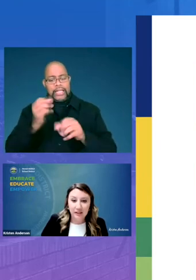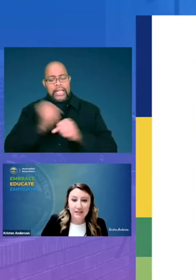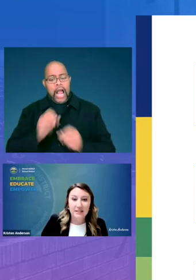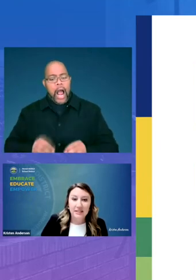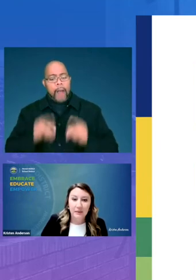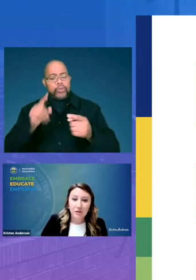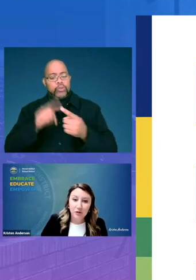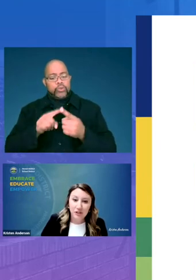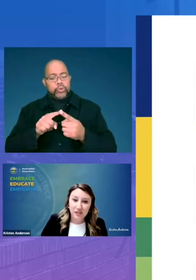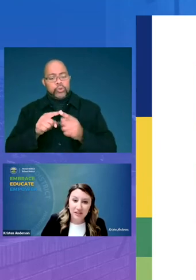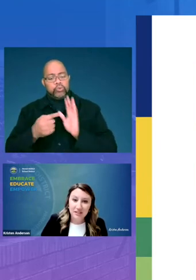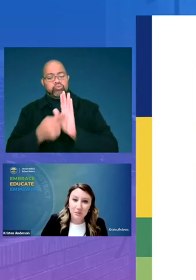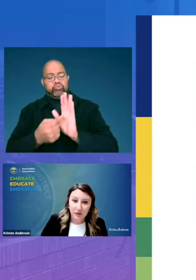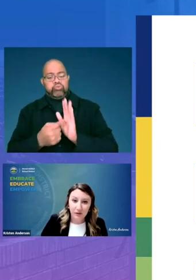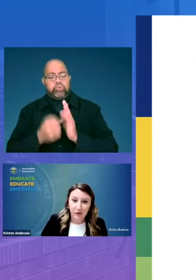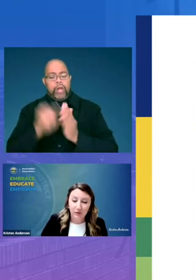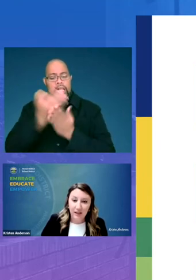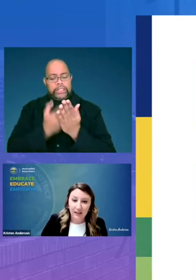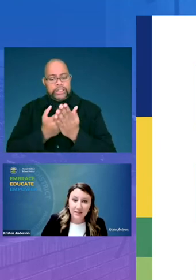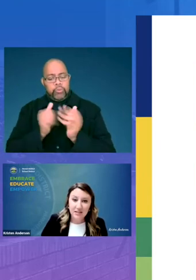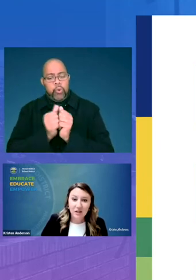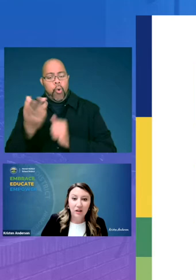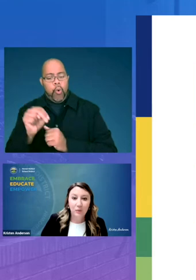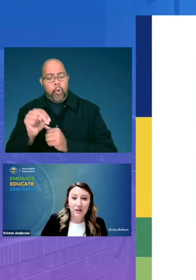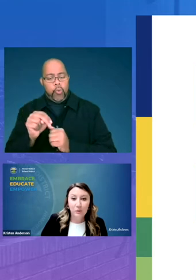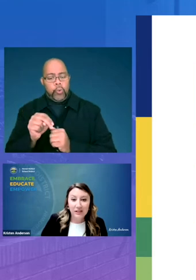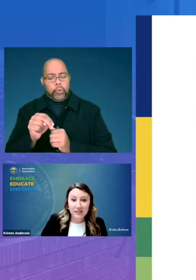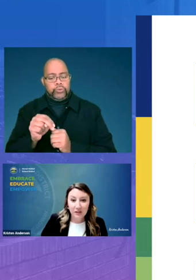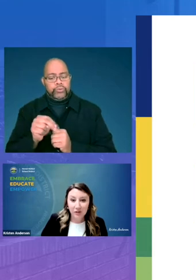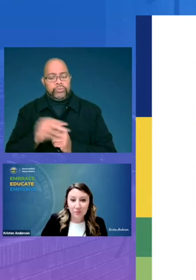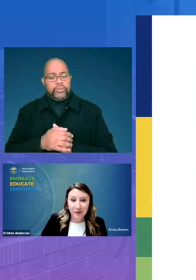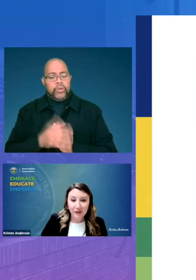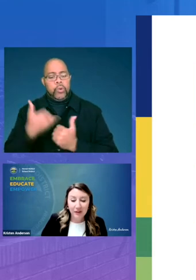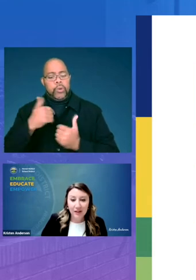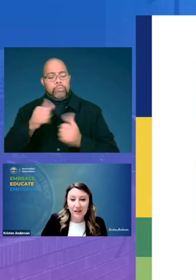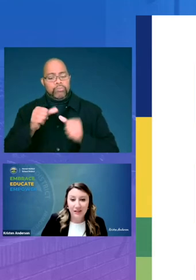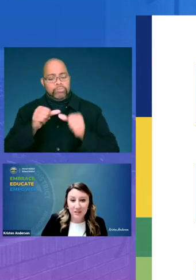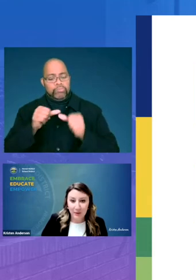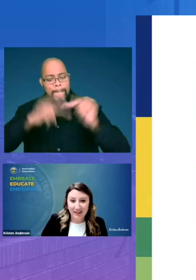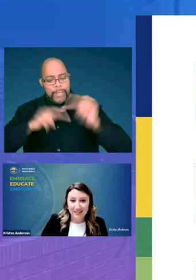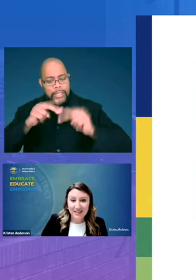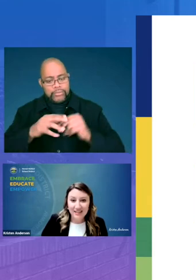to see demonstration lessons with their own kids we will continue to build on and expand this